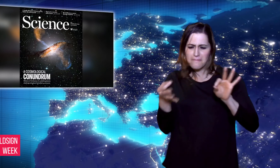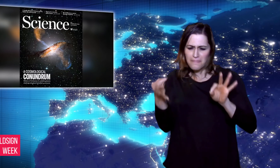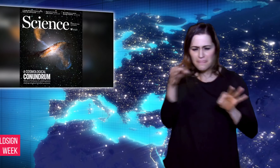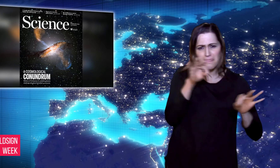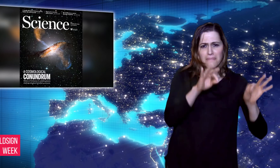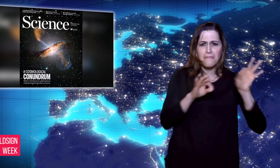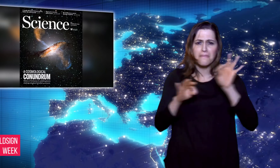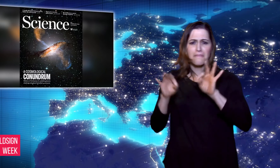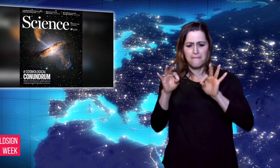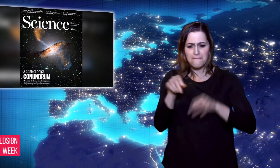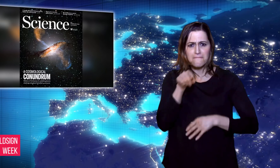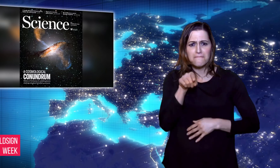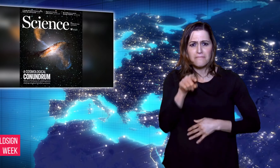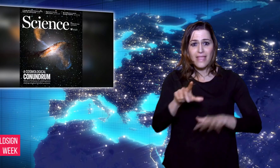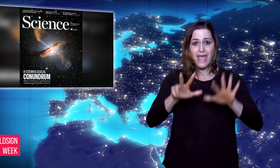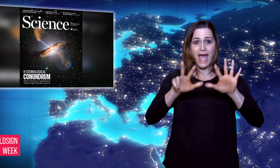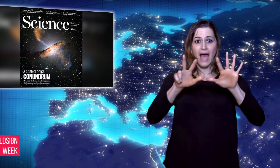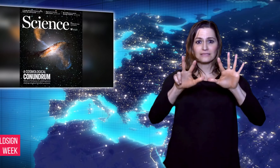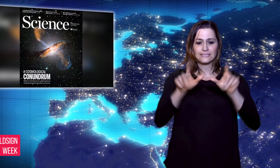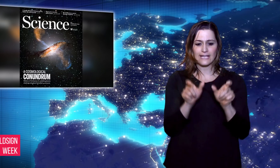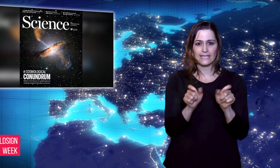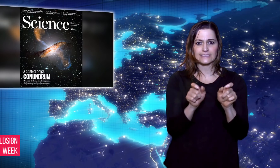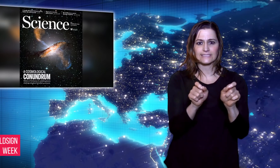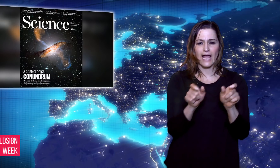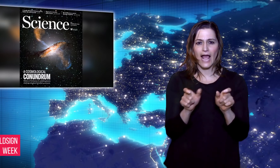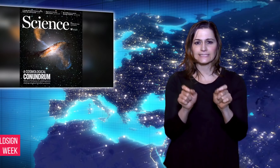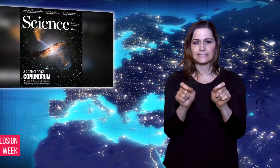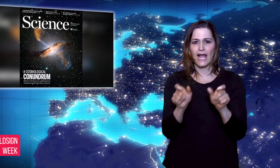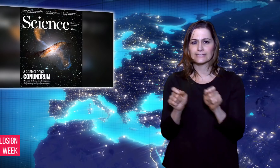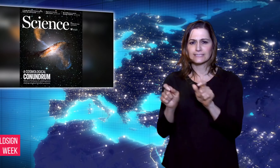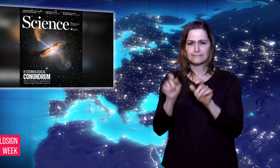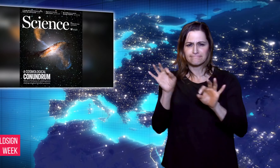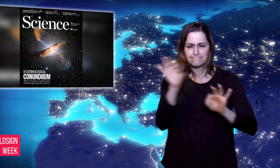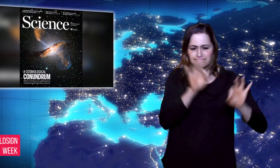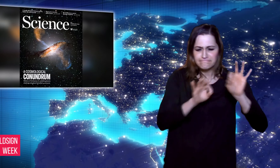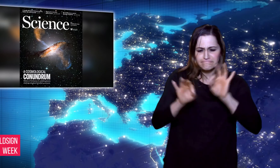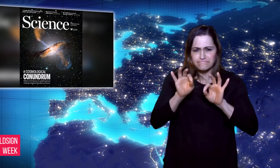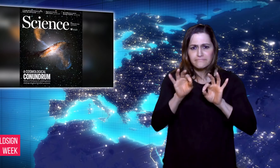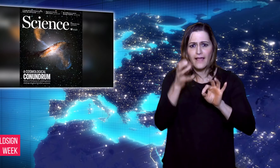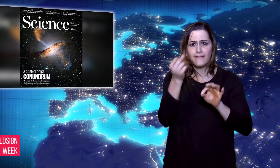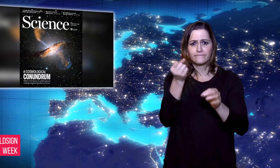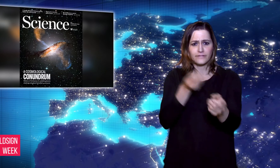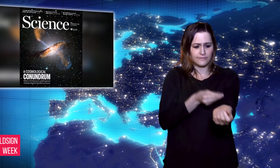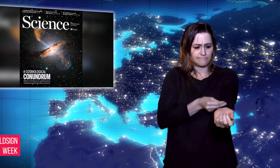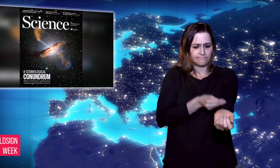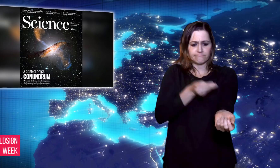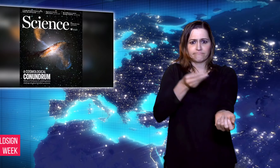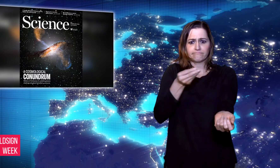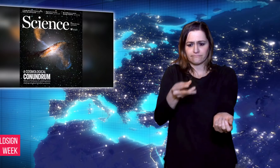with a experimental screening tool that